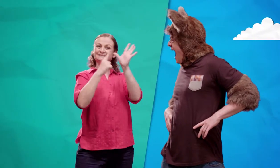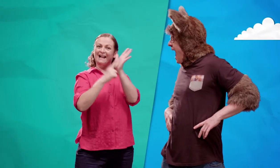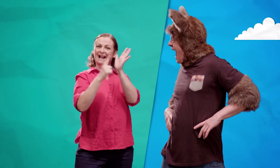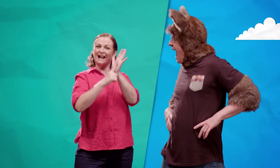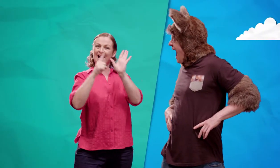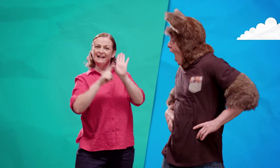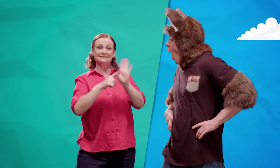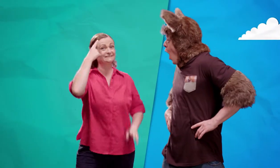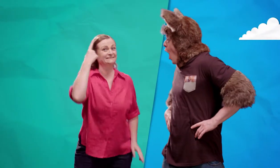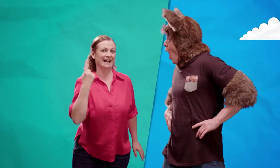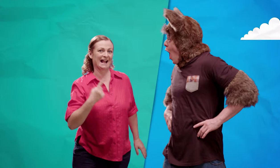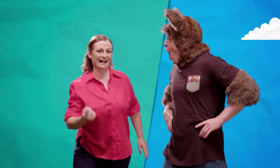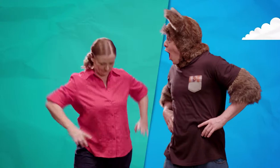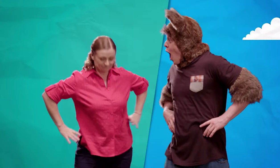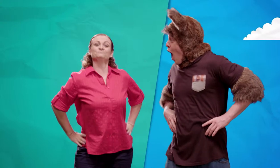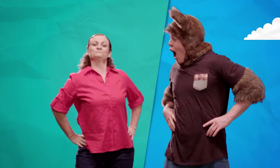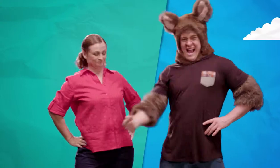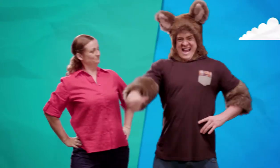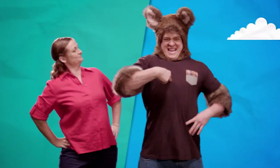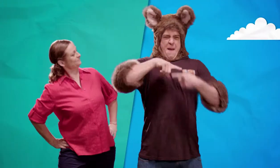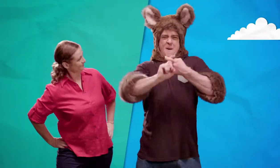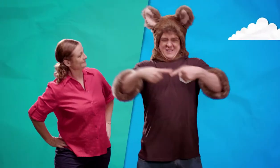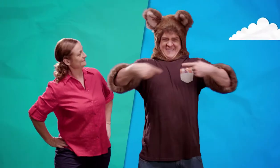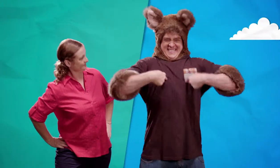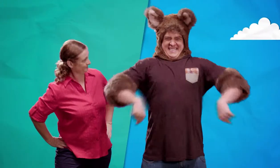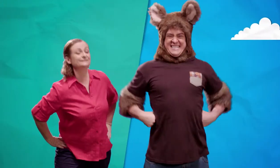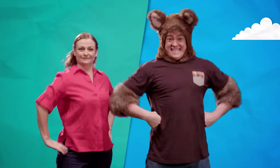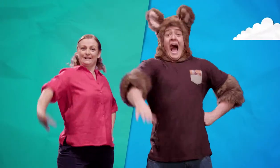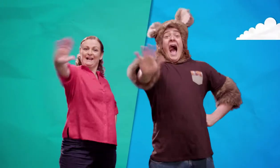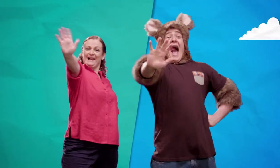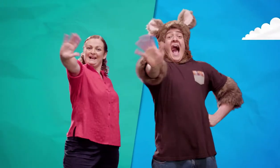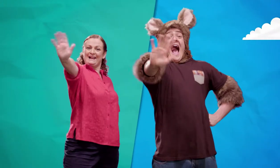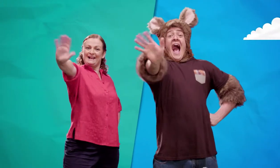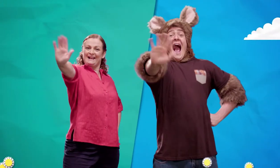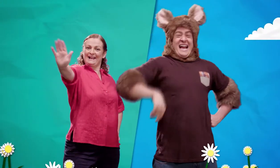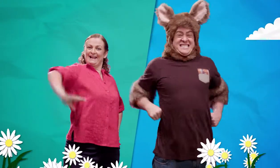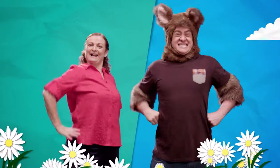I'm Sally! And I'm Possum. Hello!!